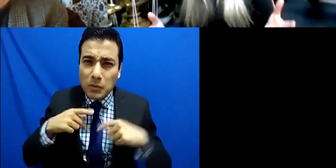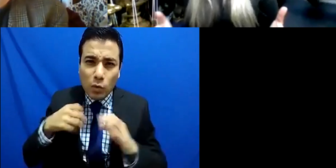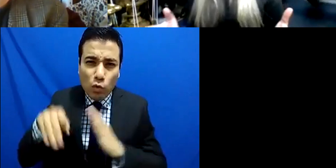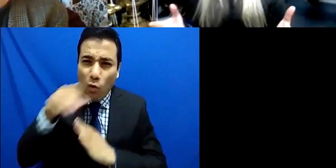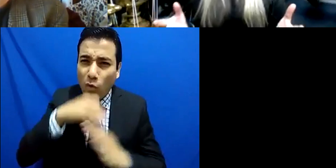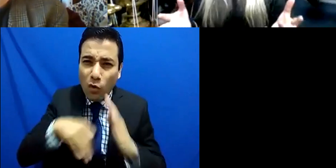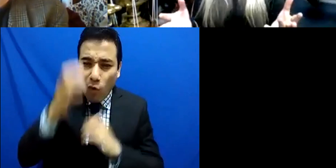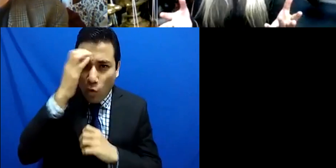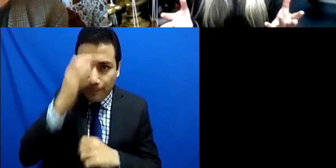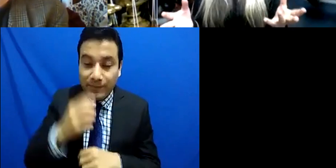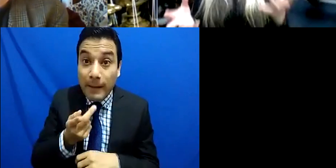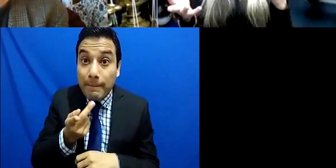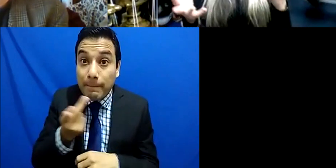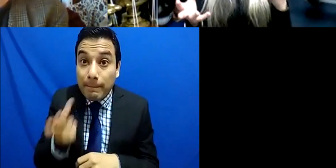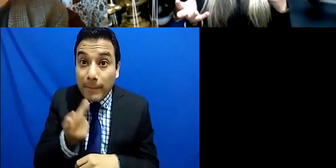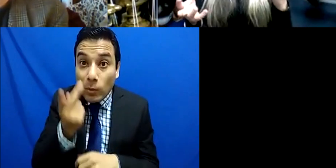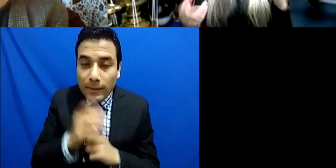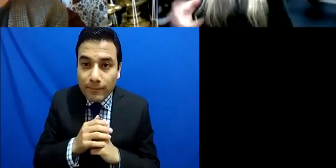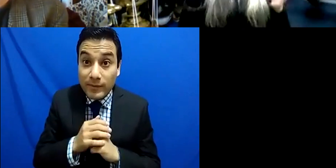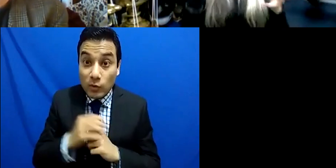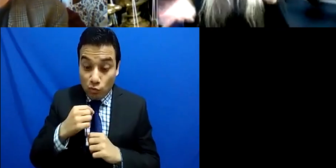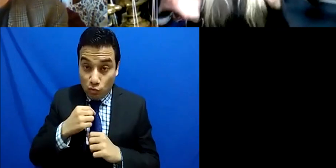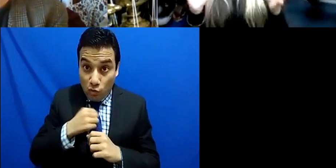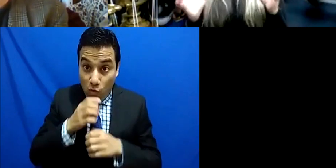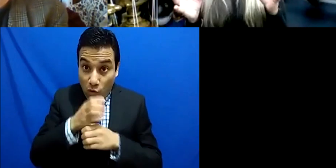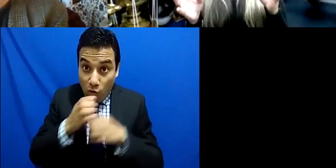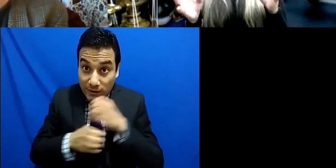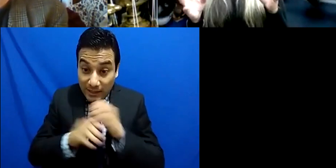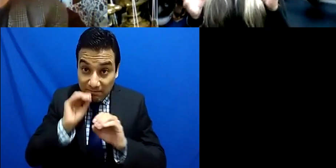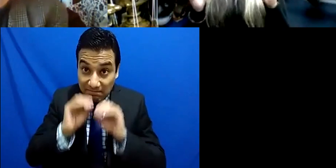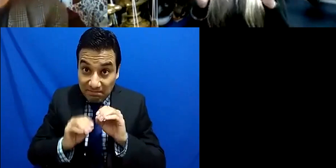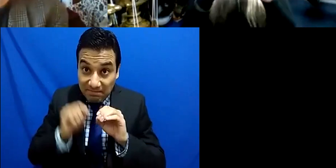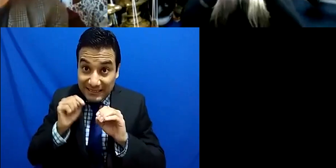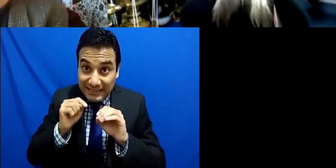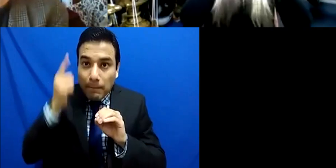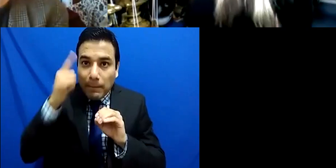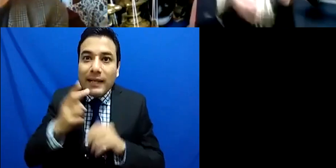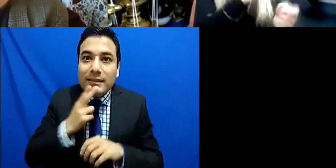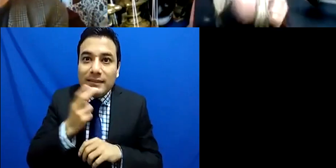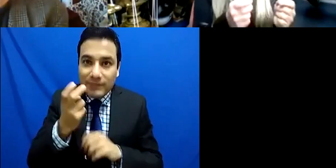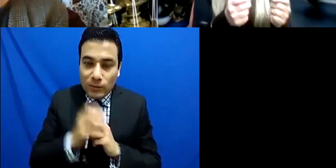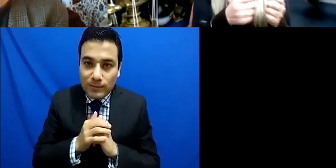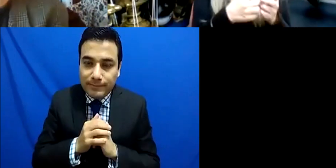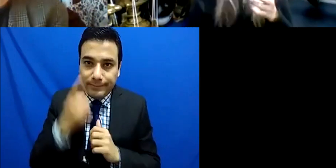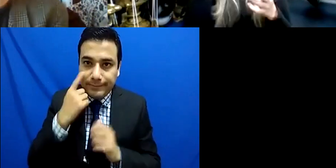and I think for example if I use again the analogy of music I might play a piece of music and I might